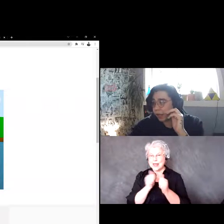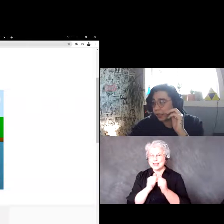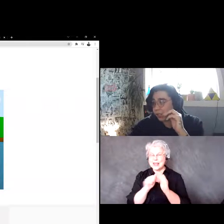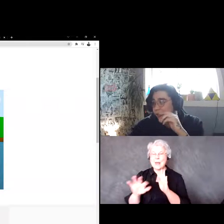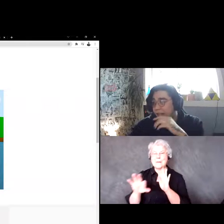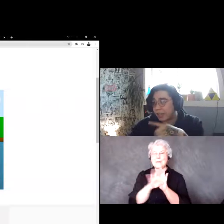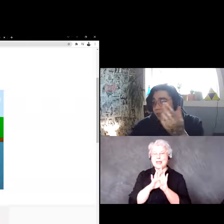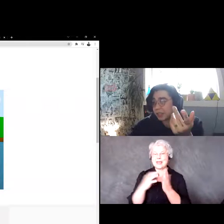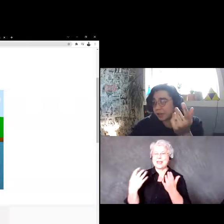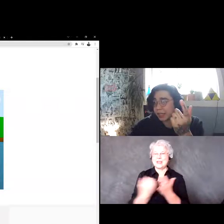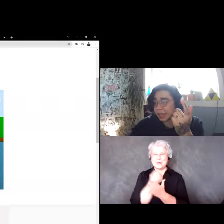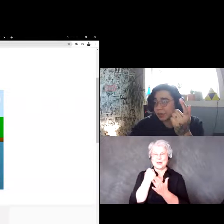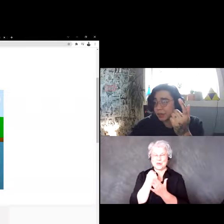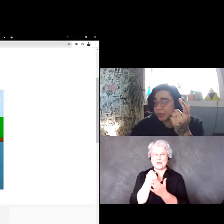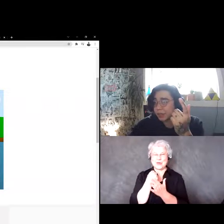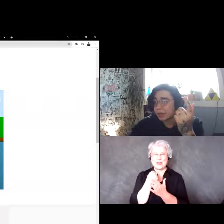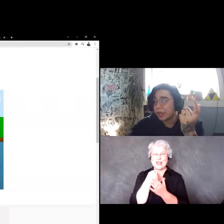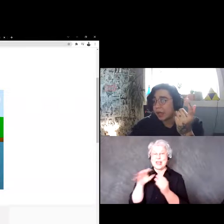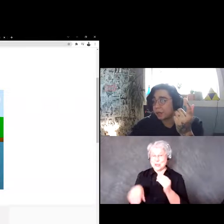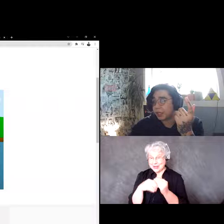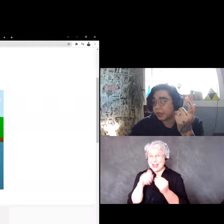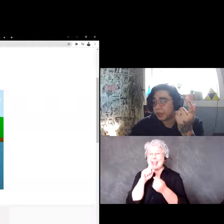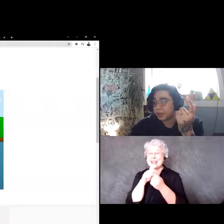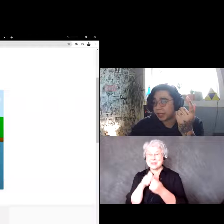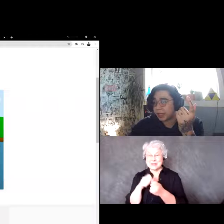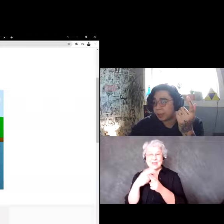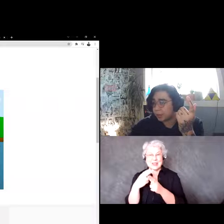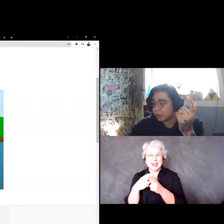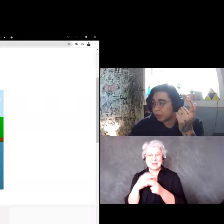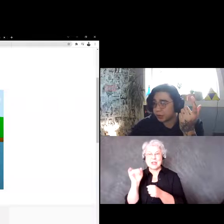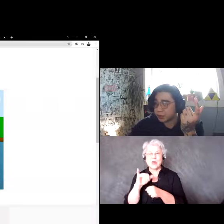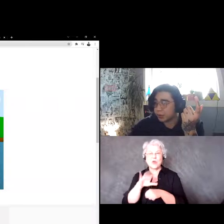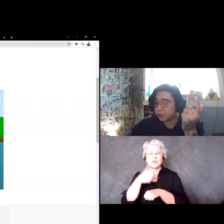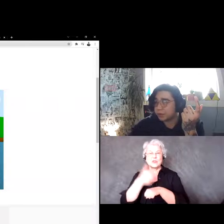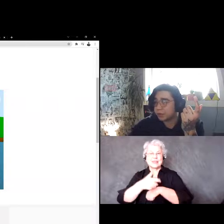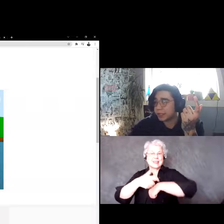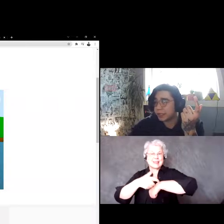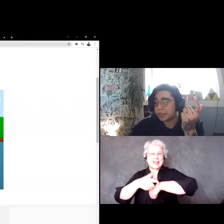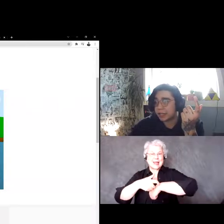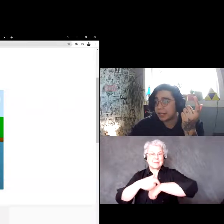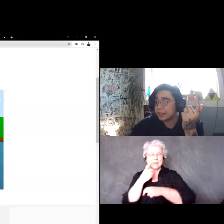you can add specific names, and you can also set the timer so we will do 15 seconds,